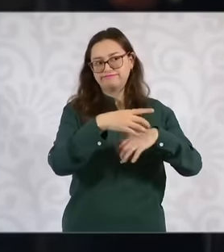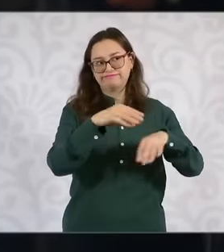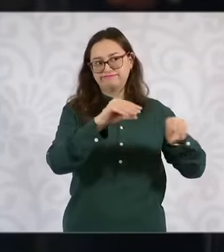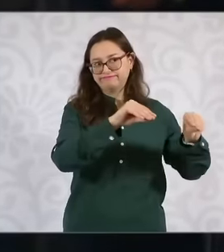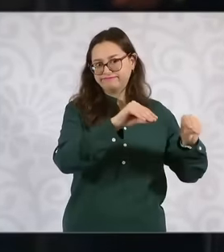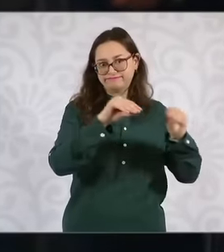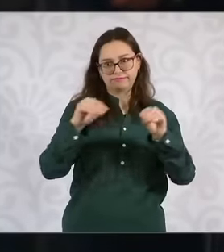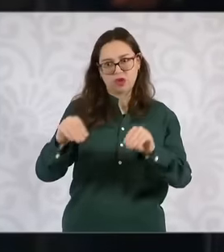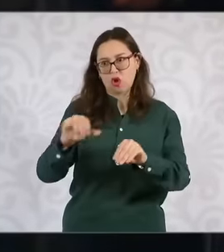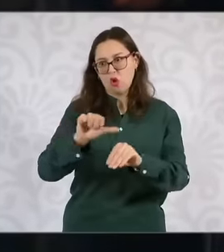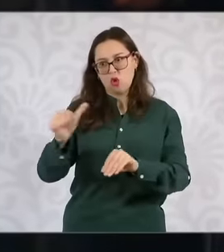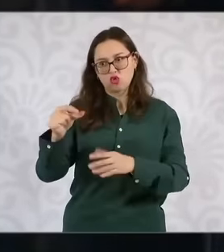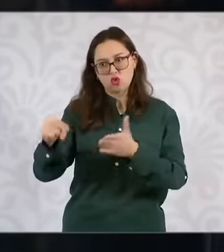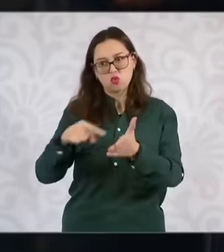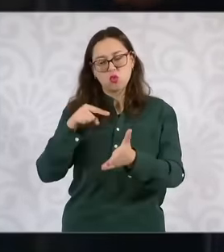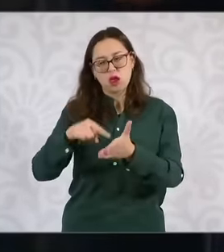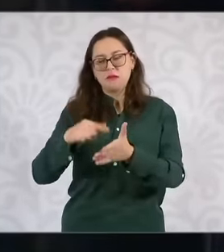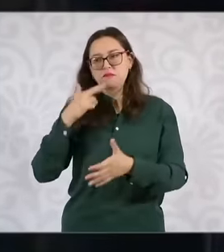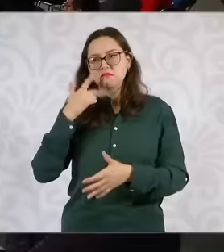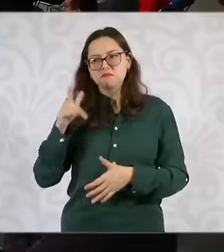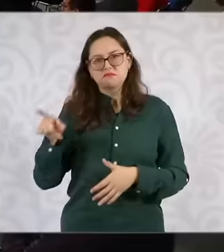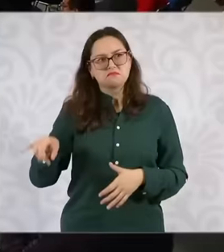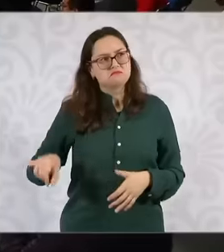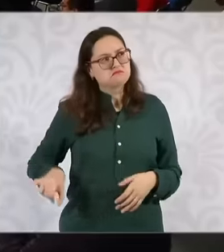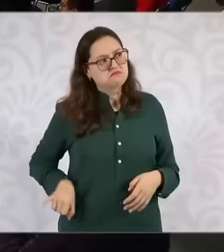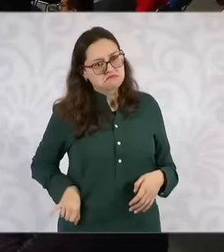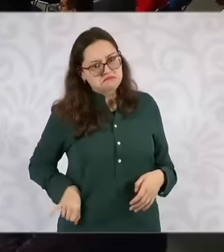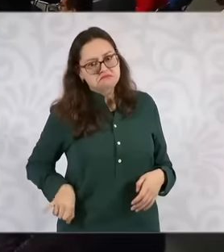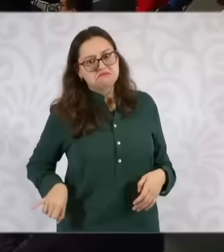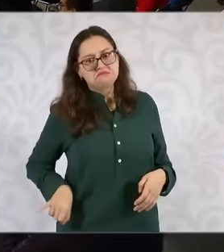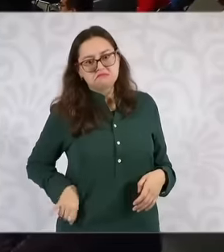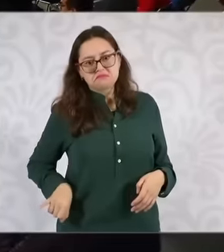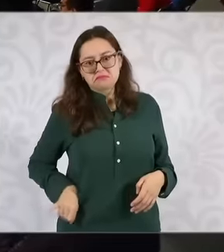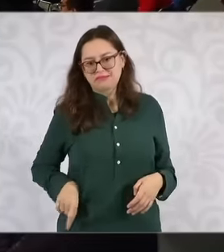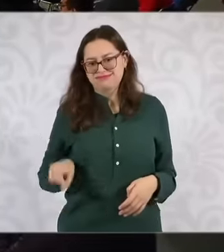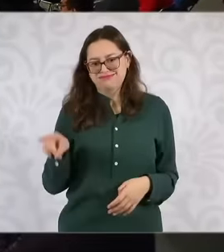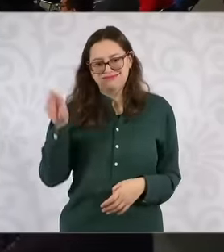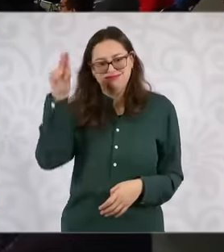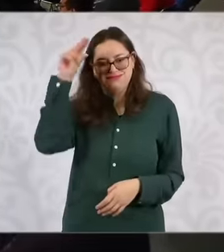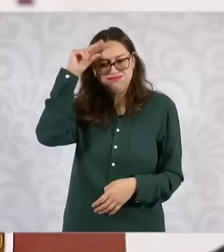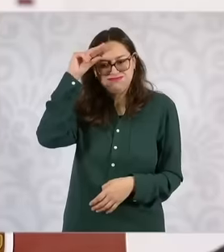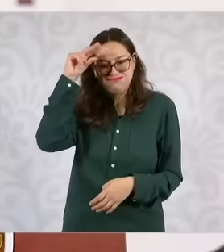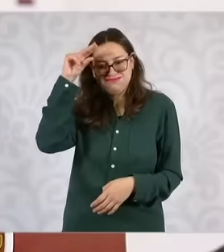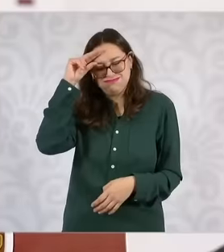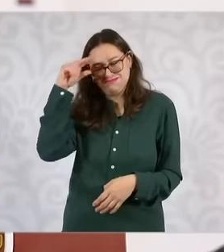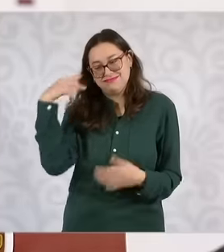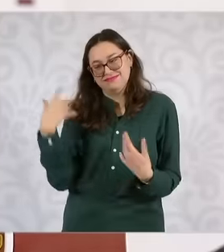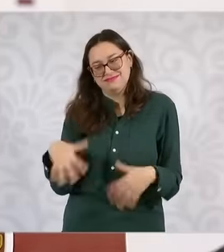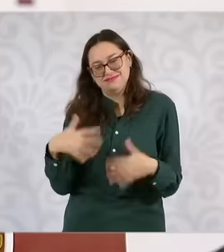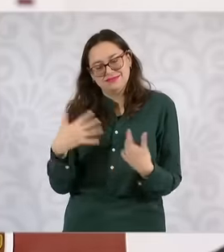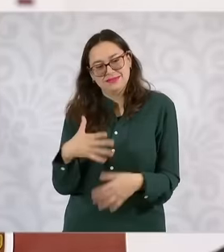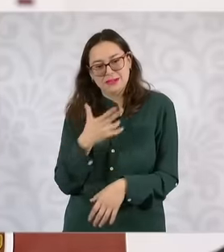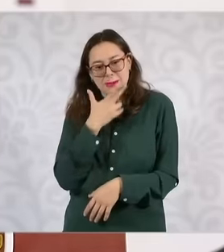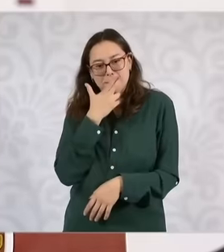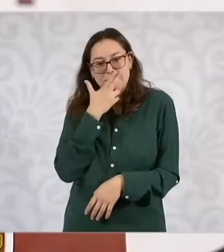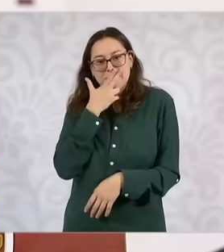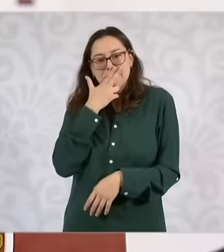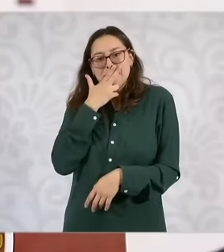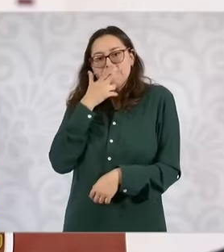very interested and well he is always a cultured man who is worth talking to so it was a